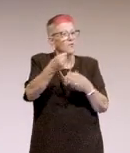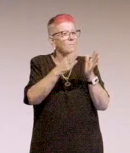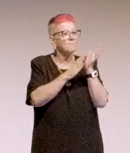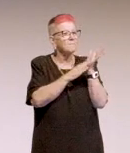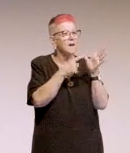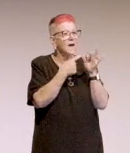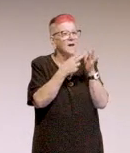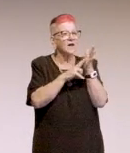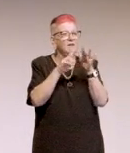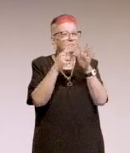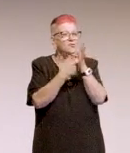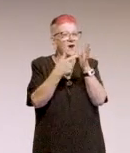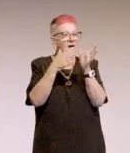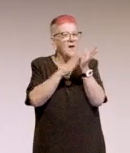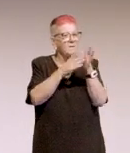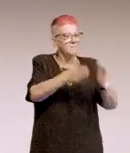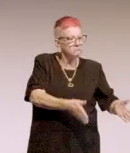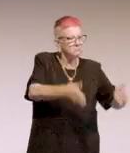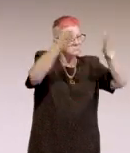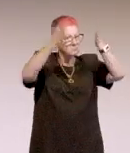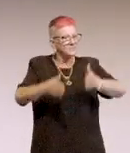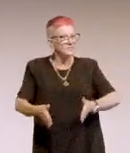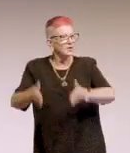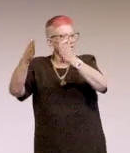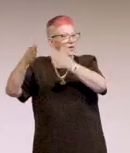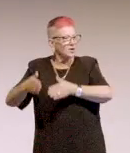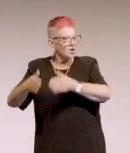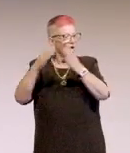an accelerated e-commerce course through Swinburn